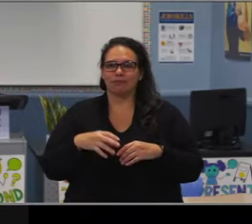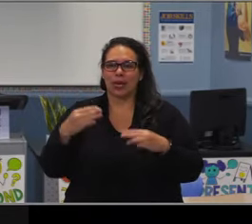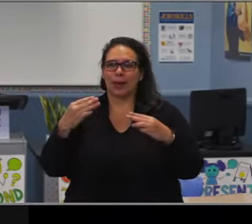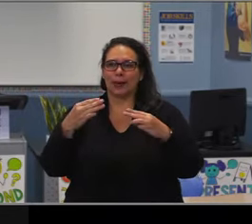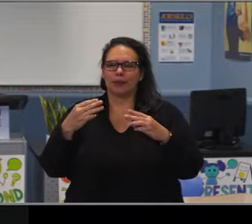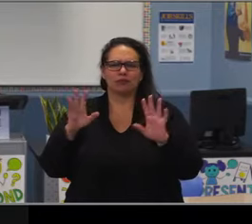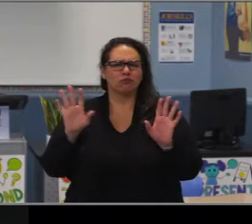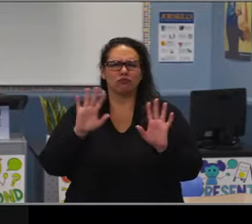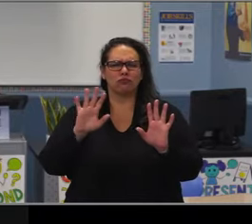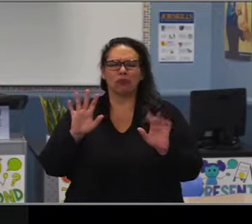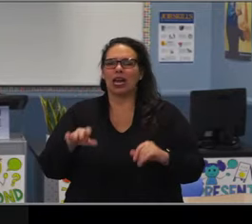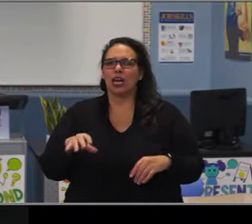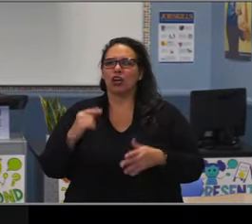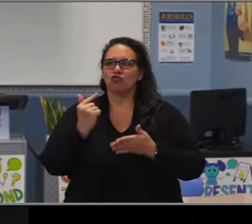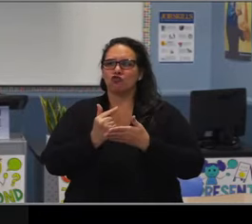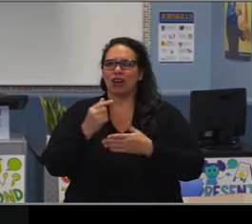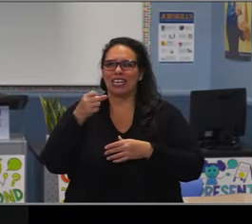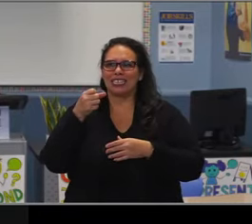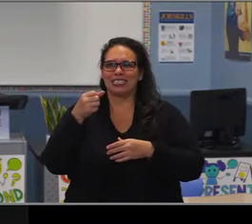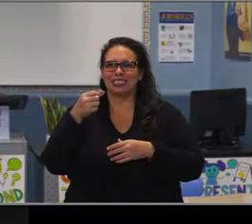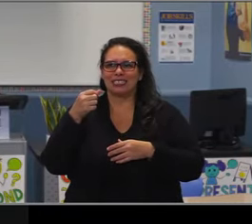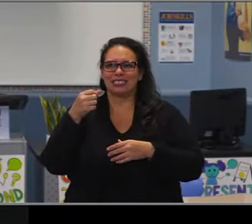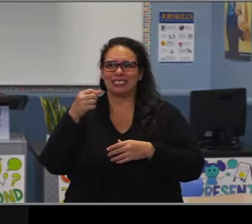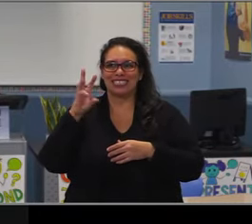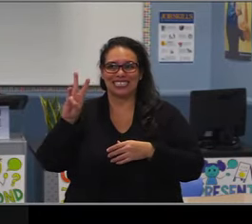Math six placement and as we'll see later graduation in A-G.